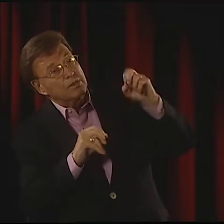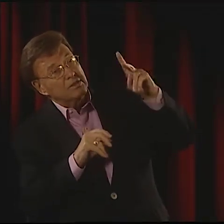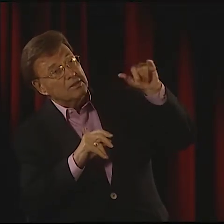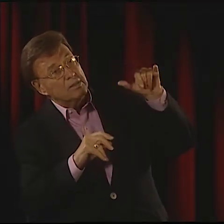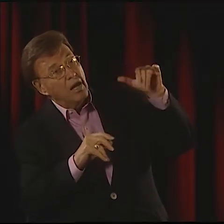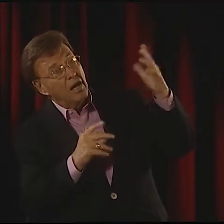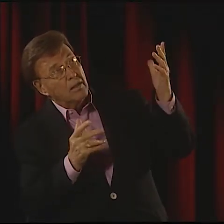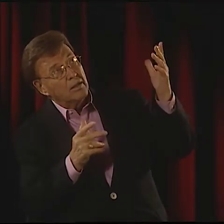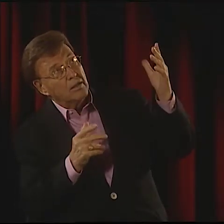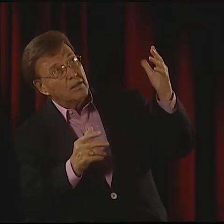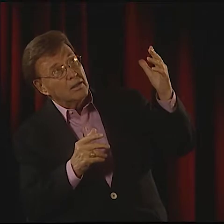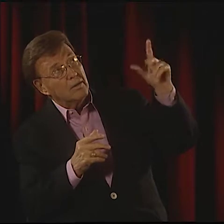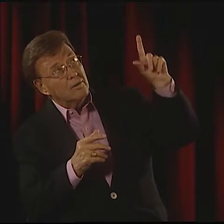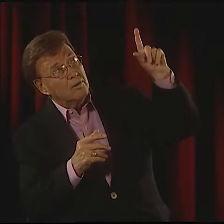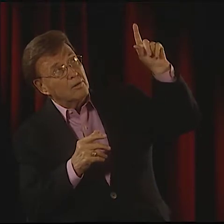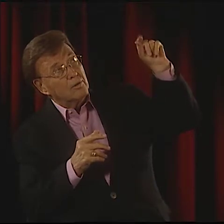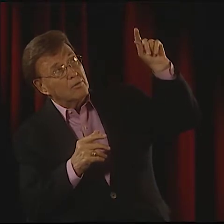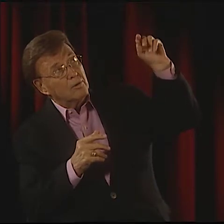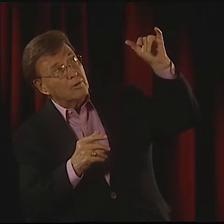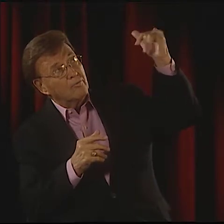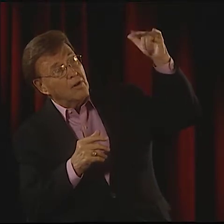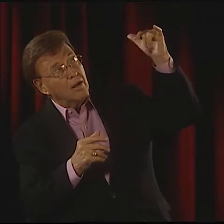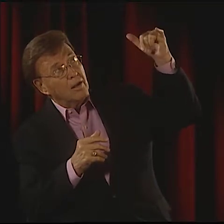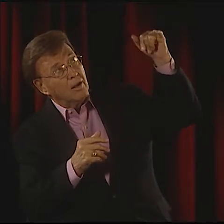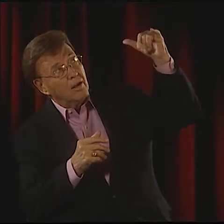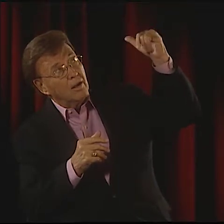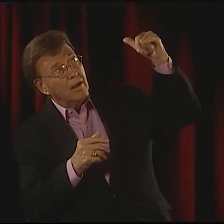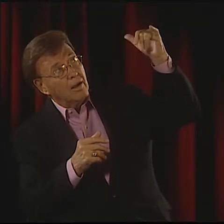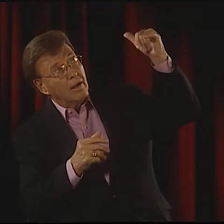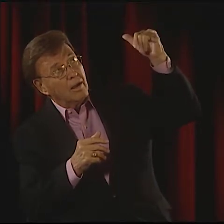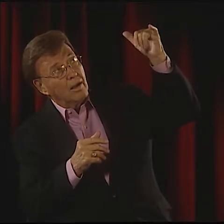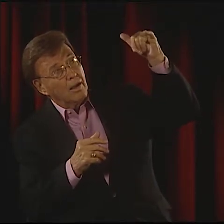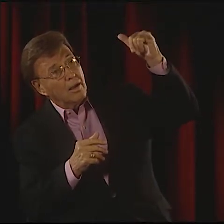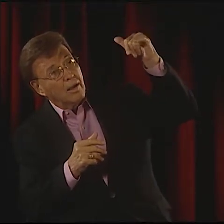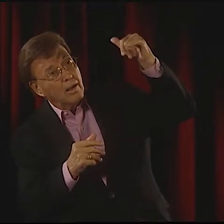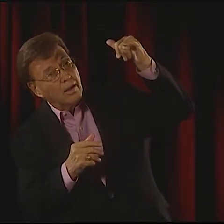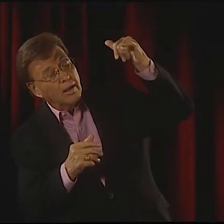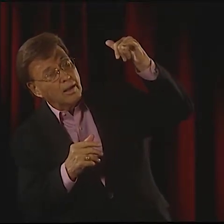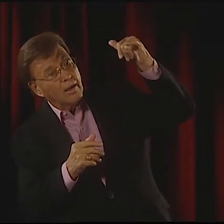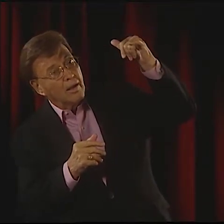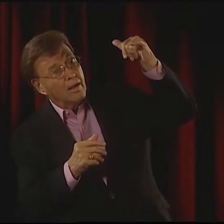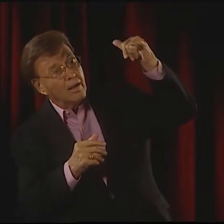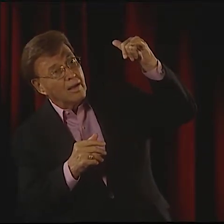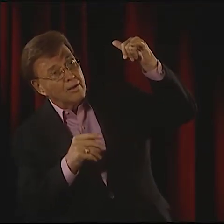WHAT DO YOU SEE WHEN YOU'RE LOOKING UP IN THE SKY? MAYBE THERE'S A BIRD, AND HOW WOULD THEY GESTURE